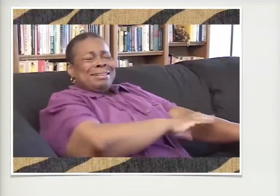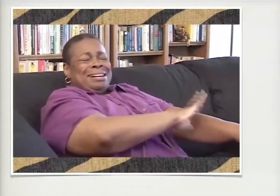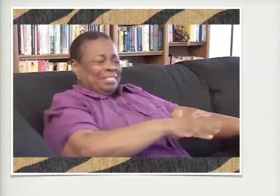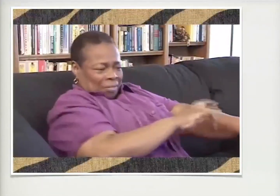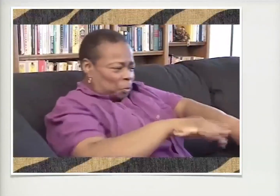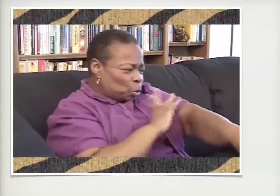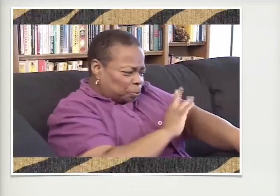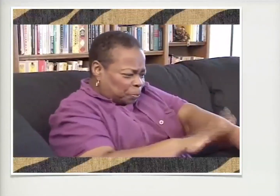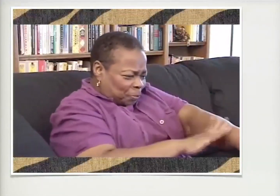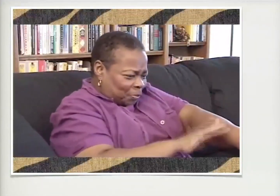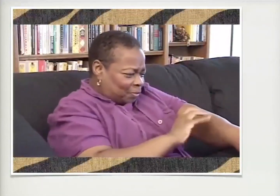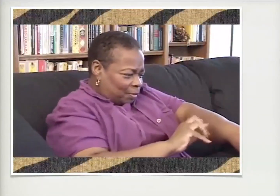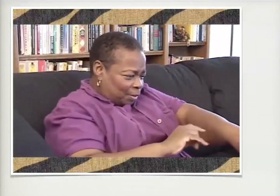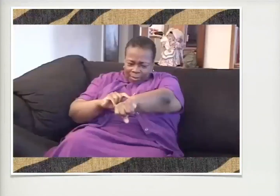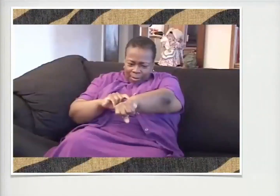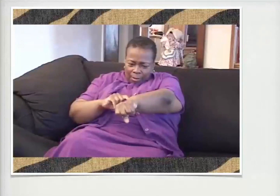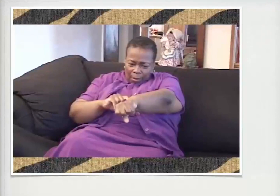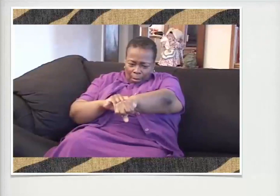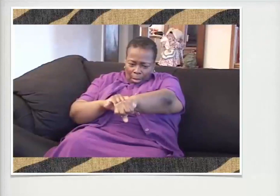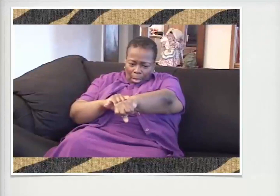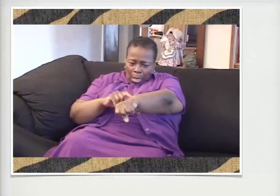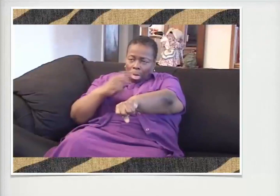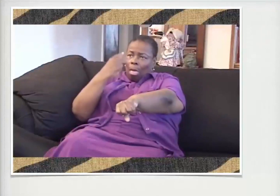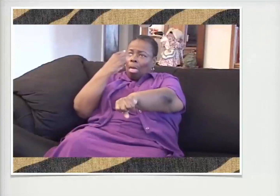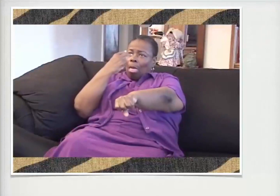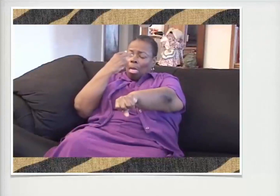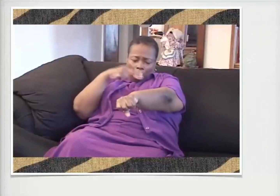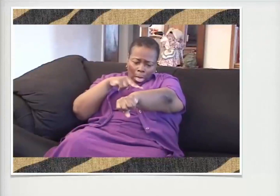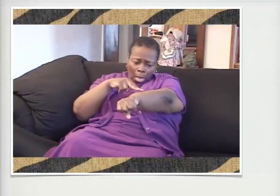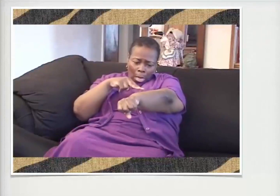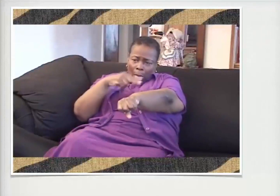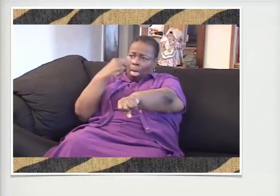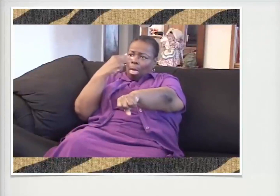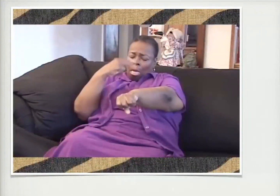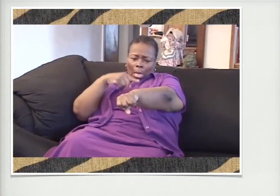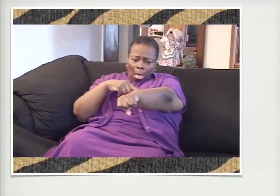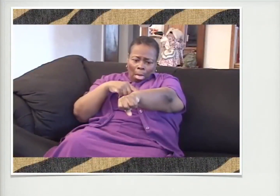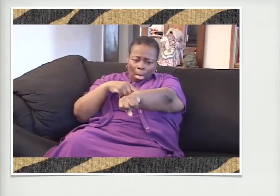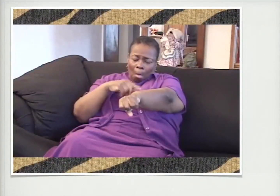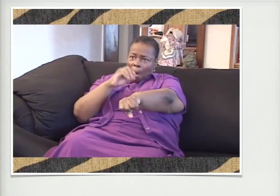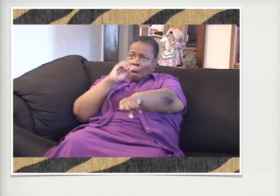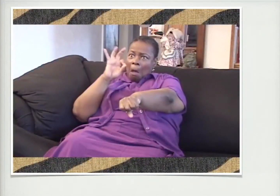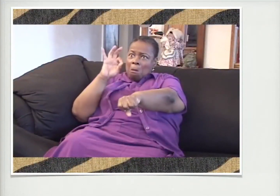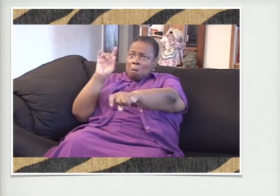And so here they are scrubbing my arm and trying to rinse it off with water. And then they looked at me dumbfounded.